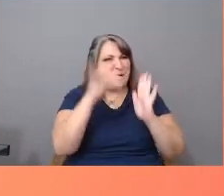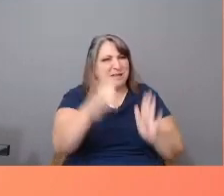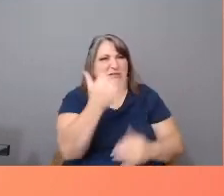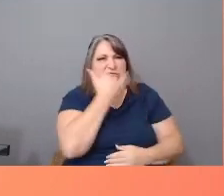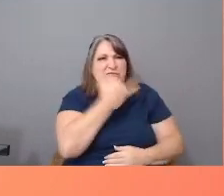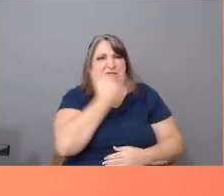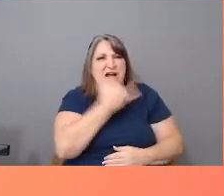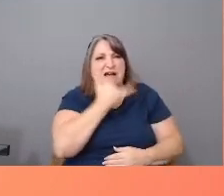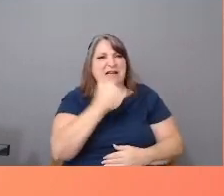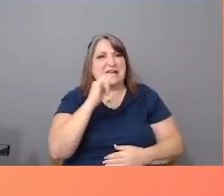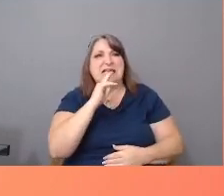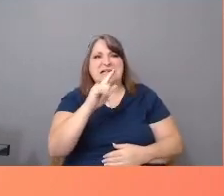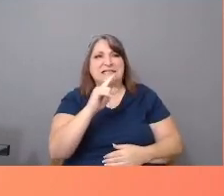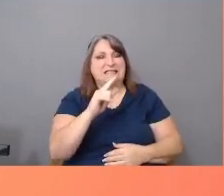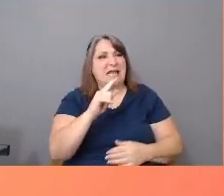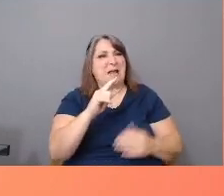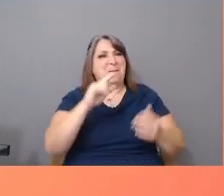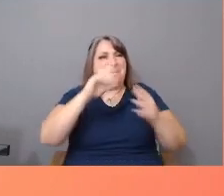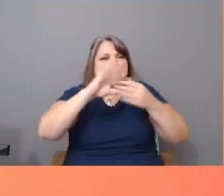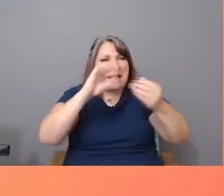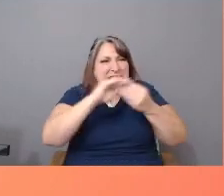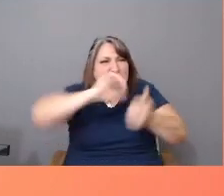that US Latinx are criminal outsiders